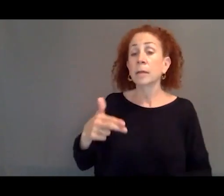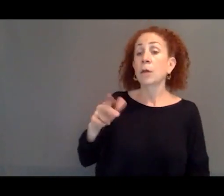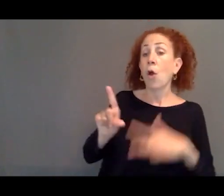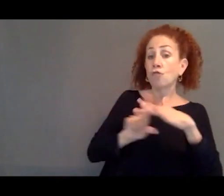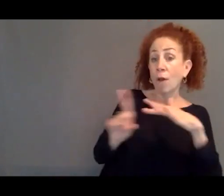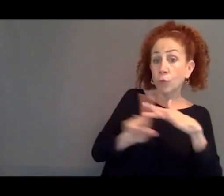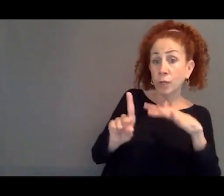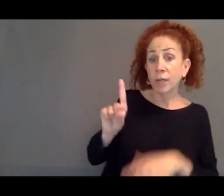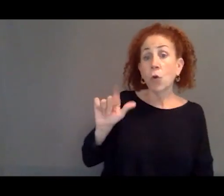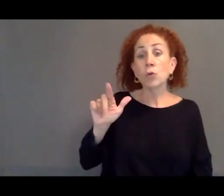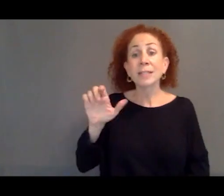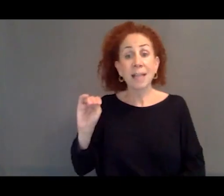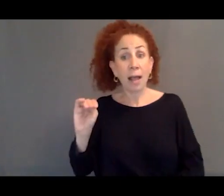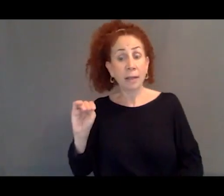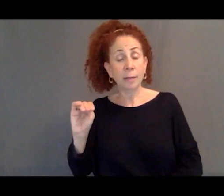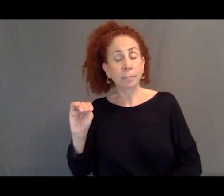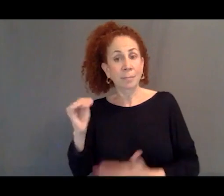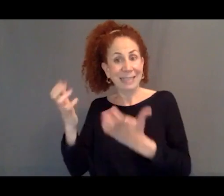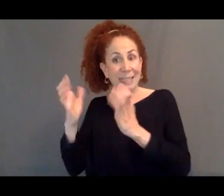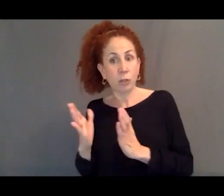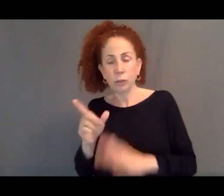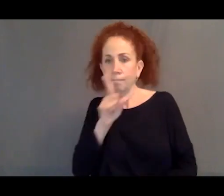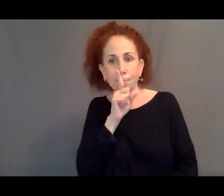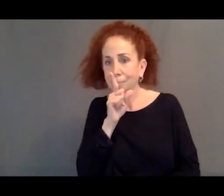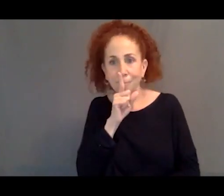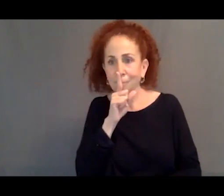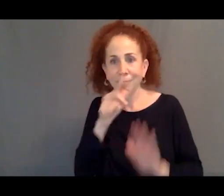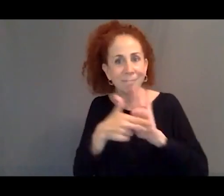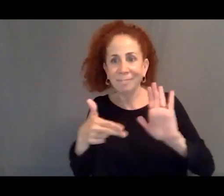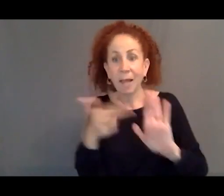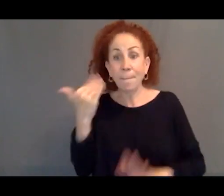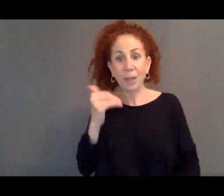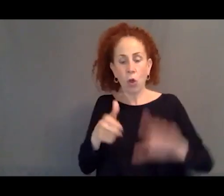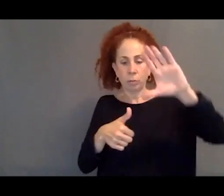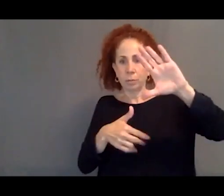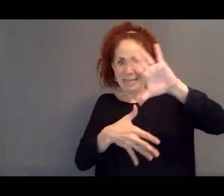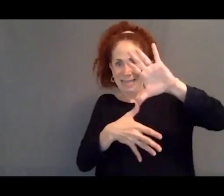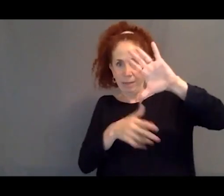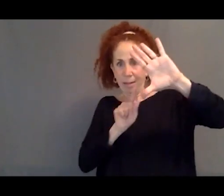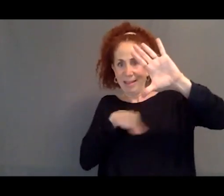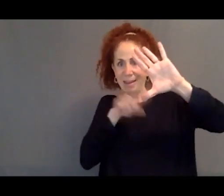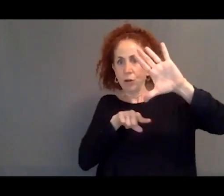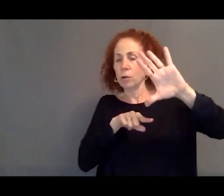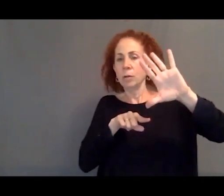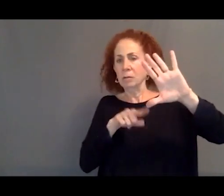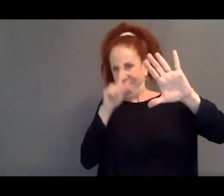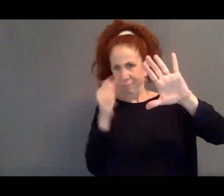seekers, because there's relatively free movement among countries in Latin America.